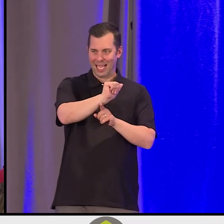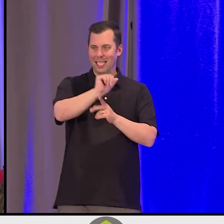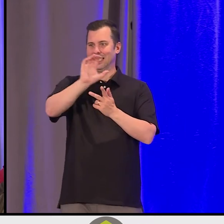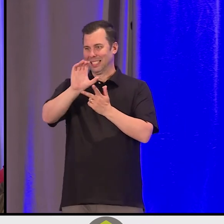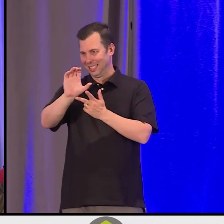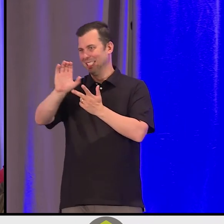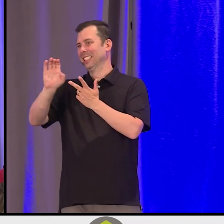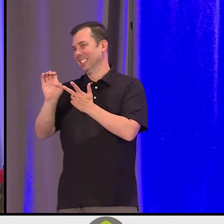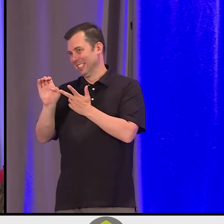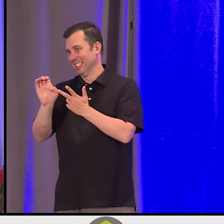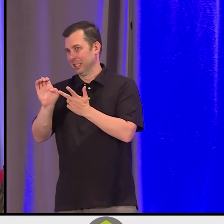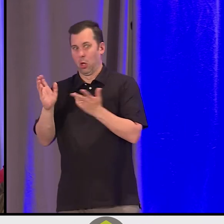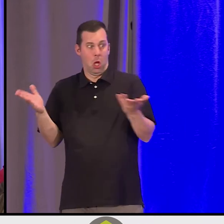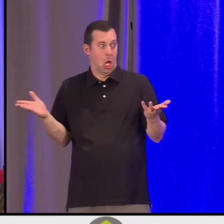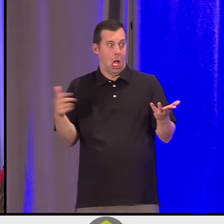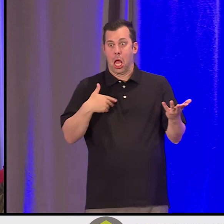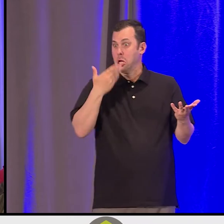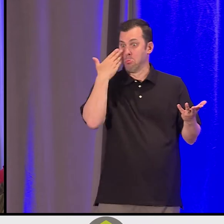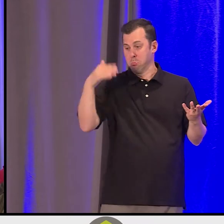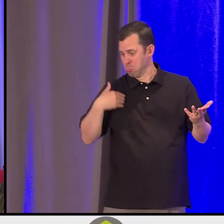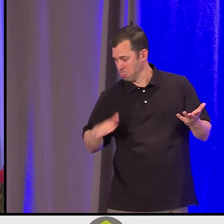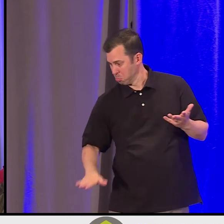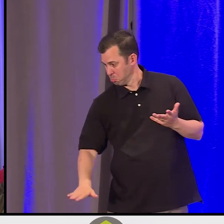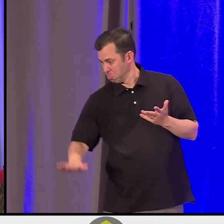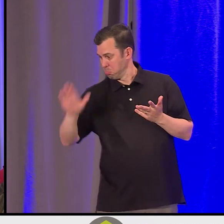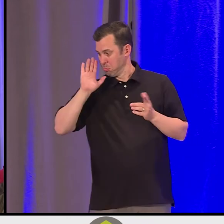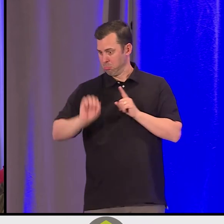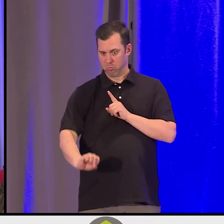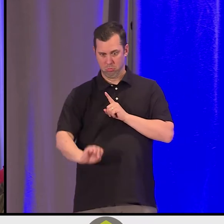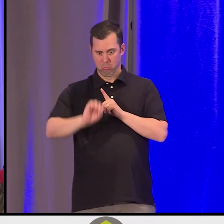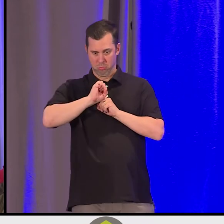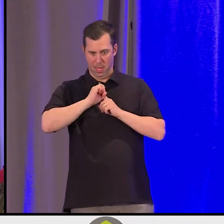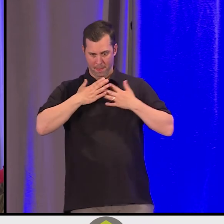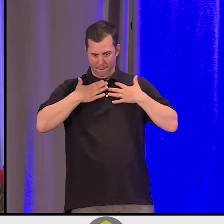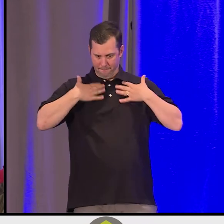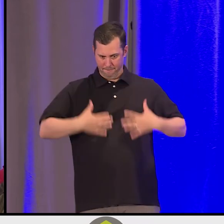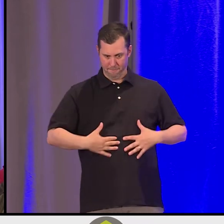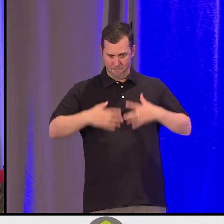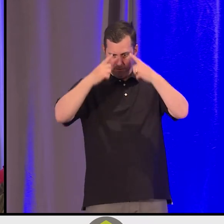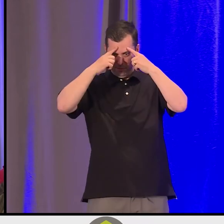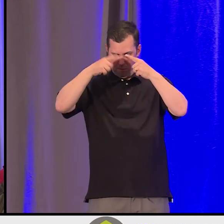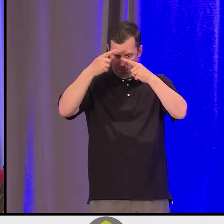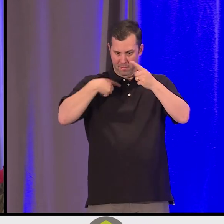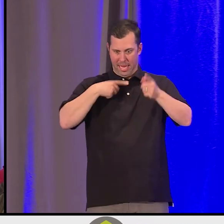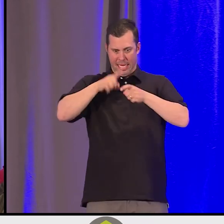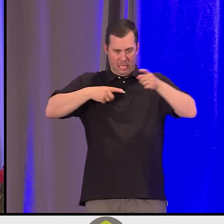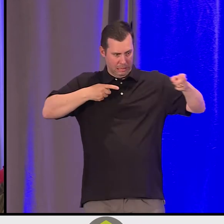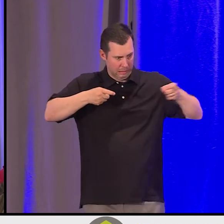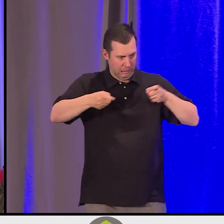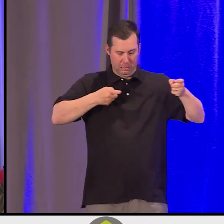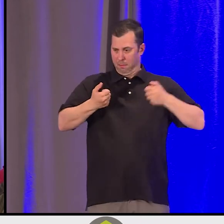I didn't know how it impacted the development of my system and my inability to regulate, my inability to think,